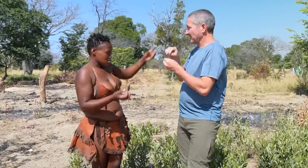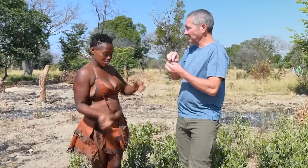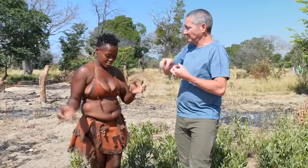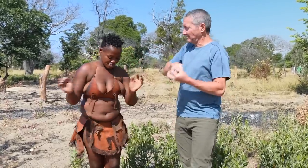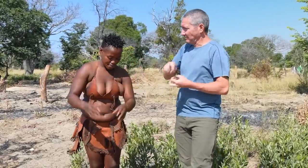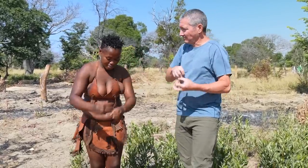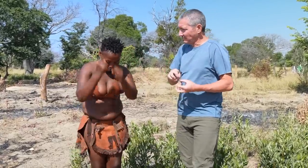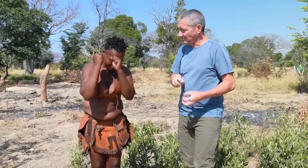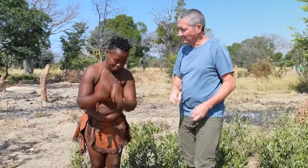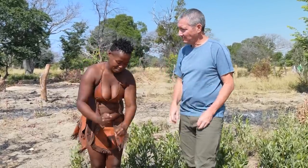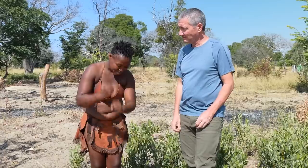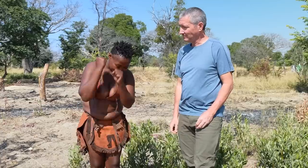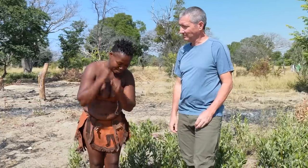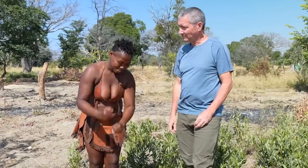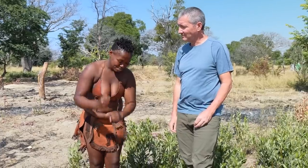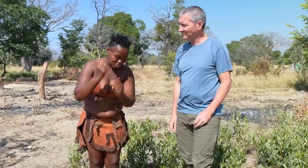then mash everything together,